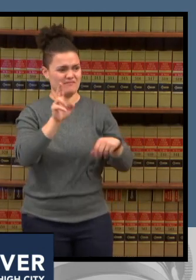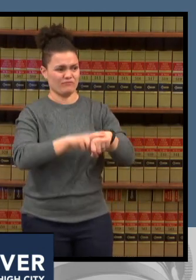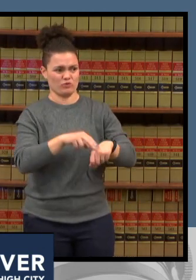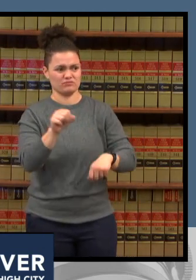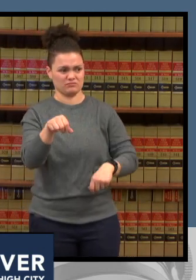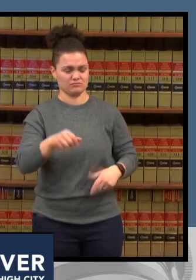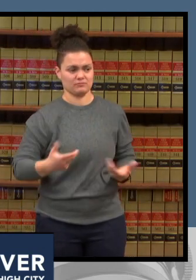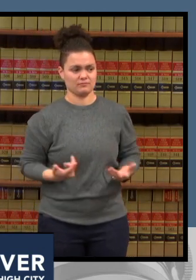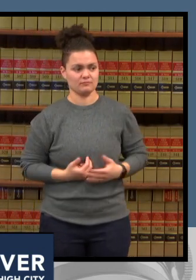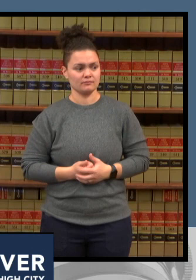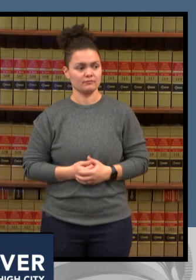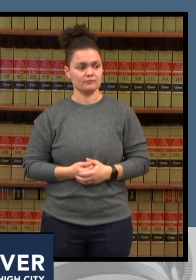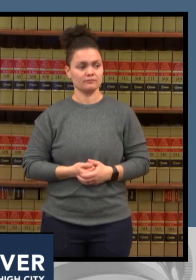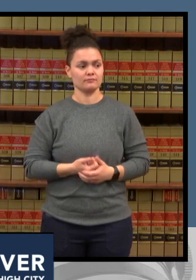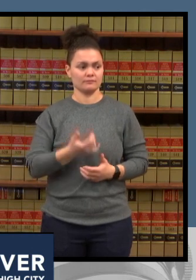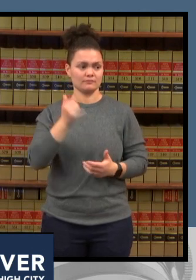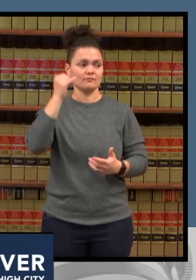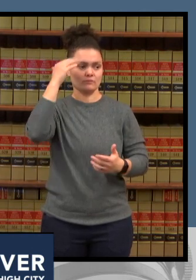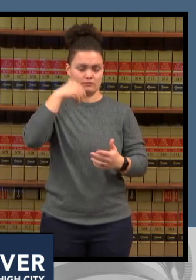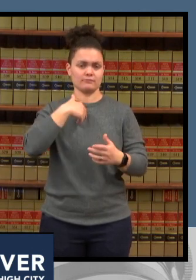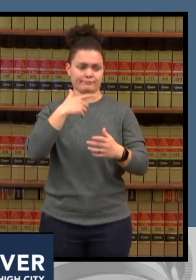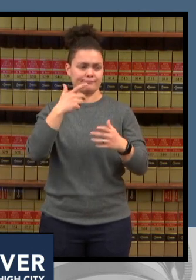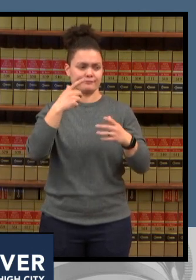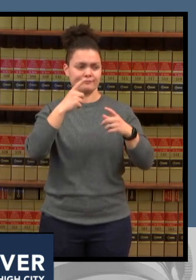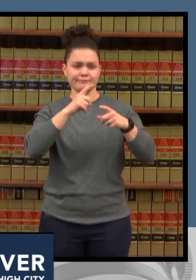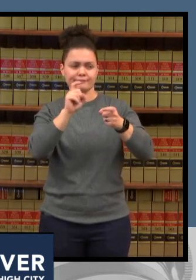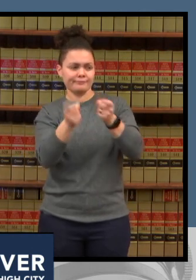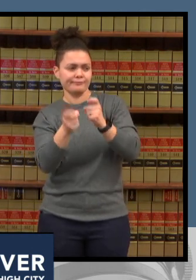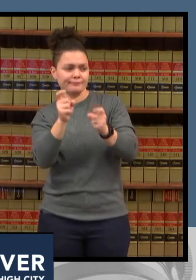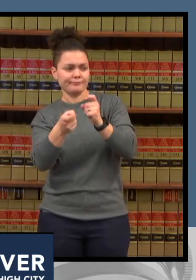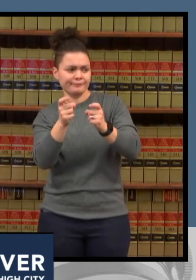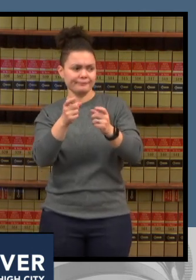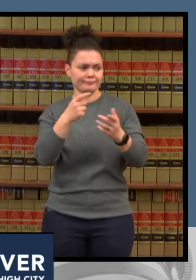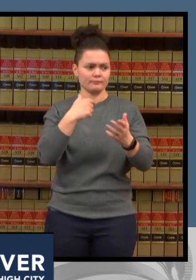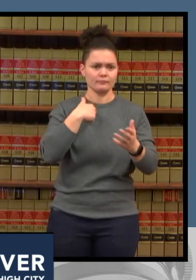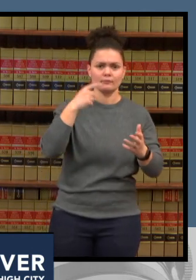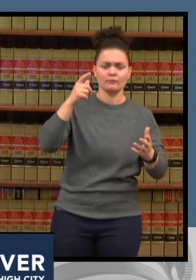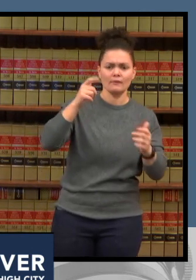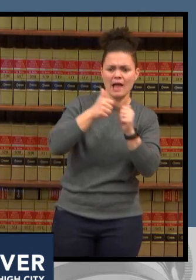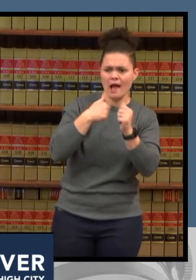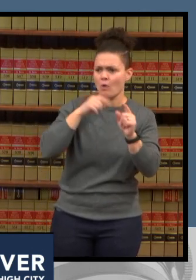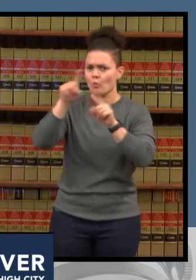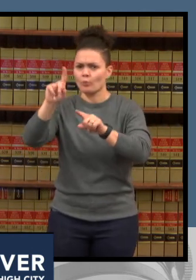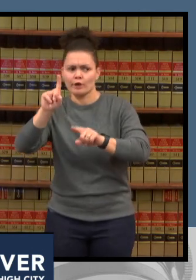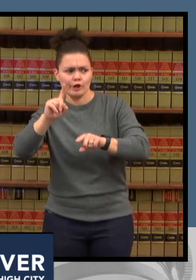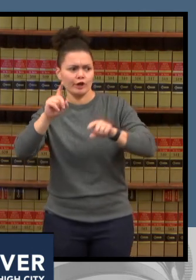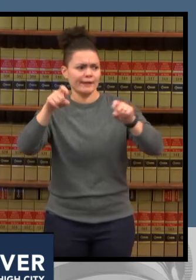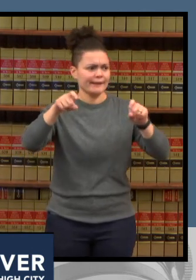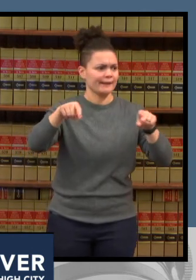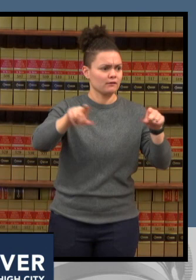care and if you're not sure you can call the our nurse line you can use telemedicine modalities